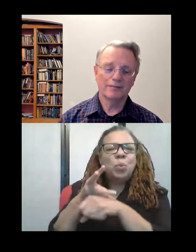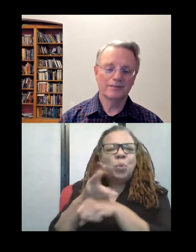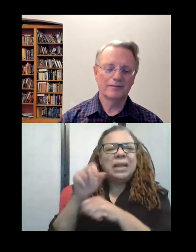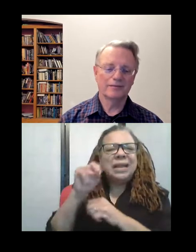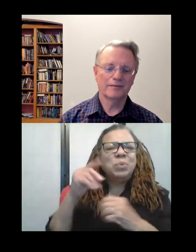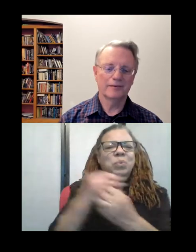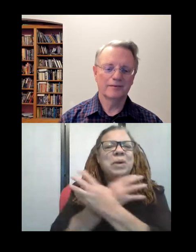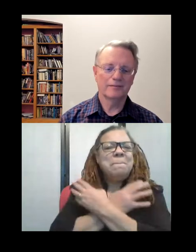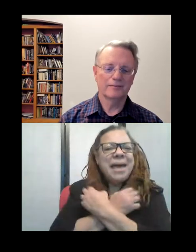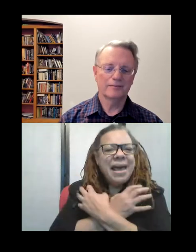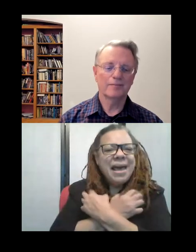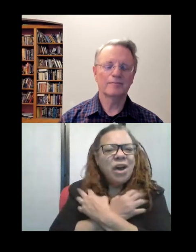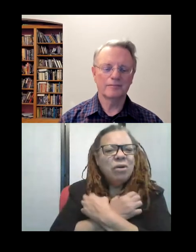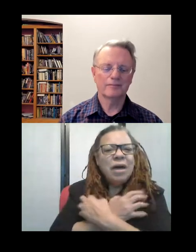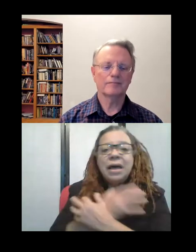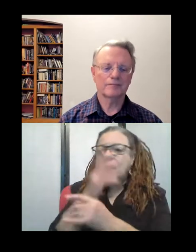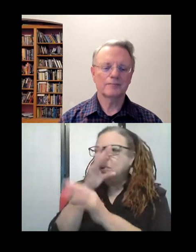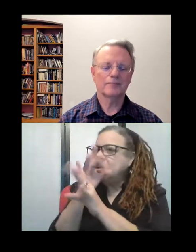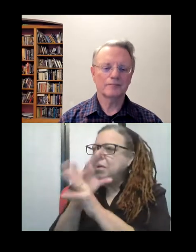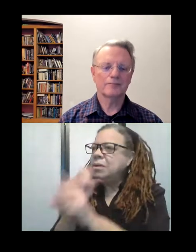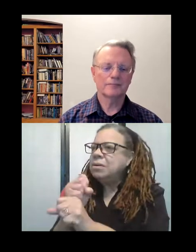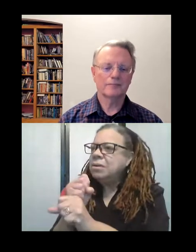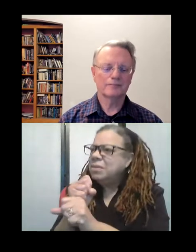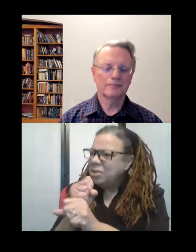and I was just mesmerized! It was just like: "You can do this!" you know.